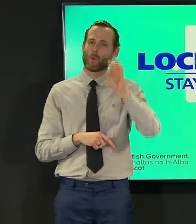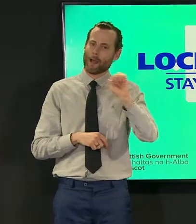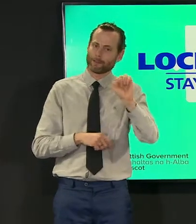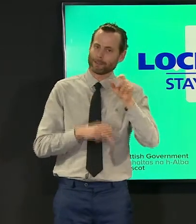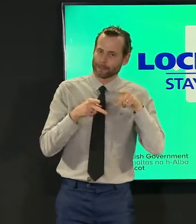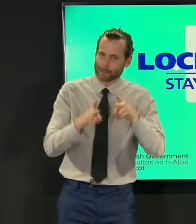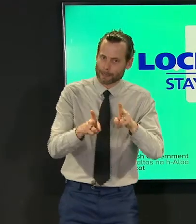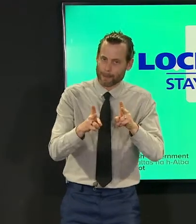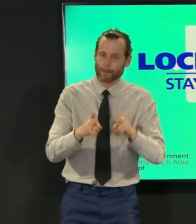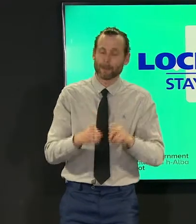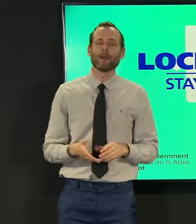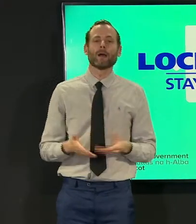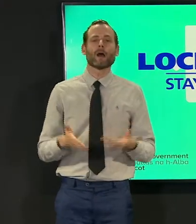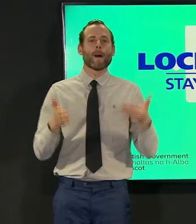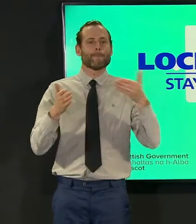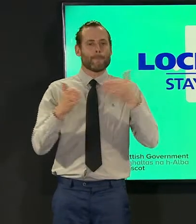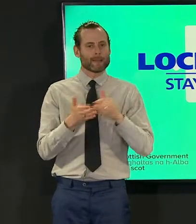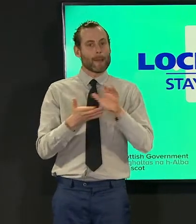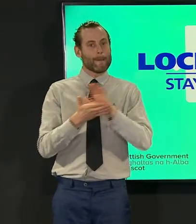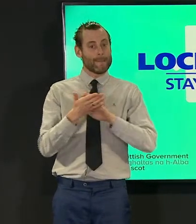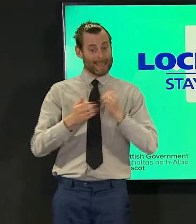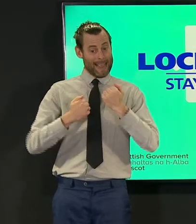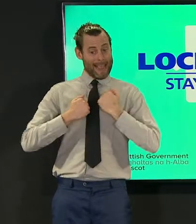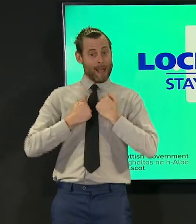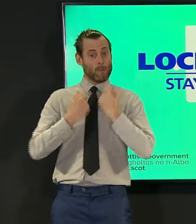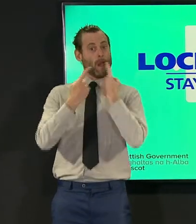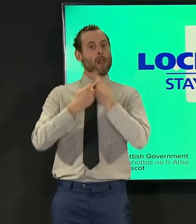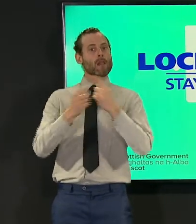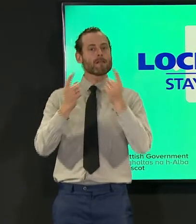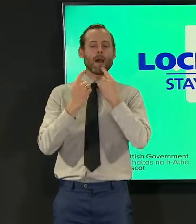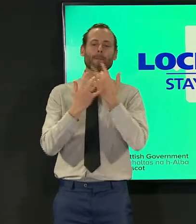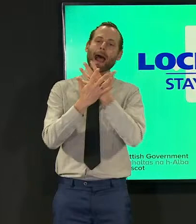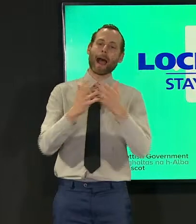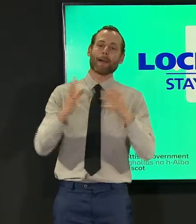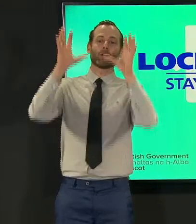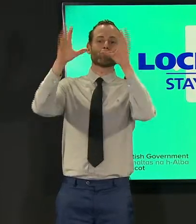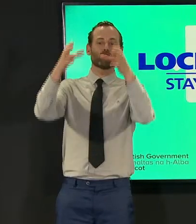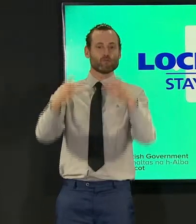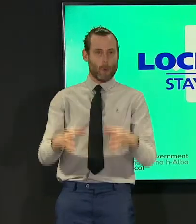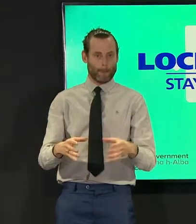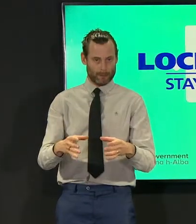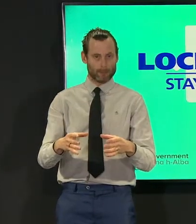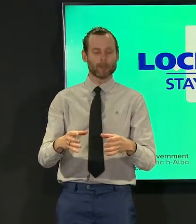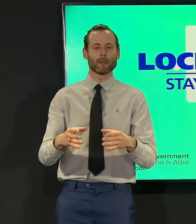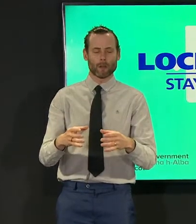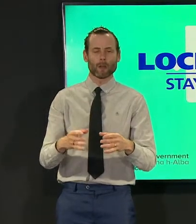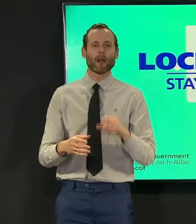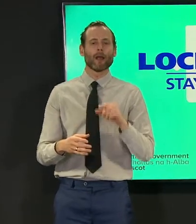means that the percentage figures i'm reporting today are calculated on a slightly different basis